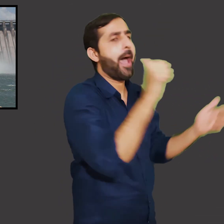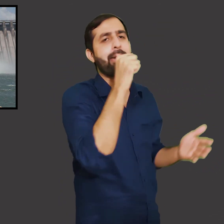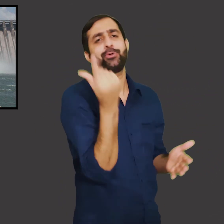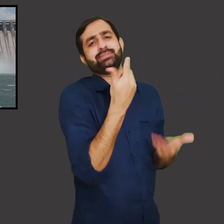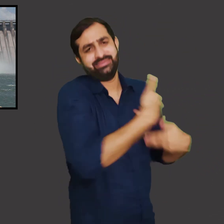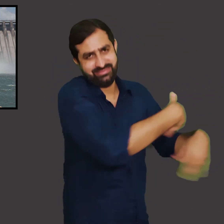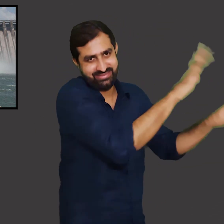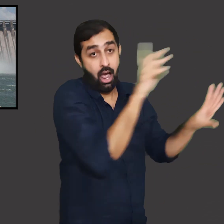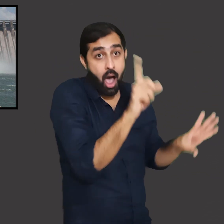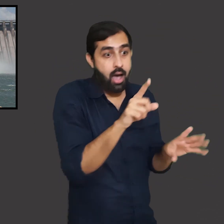for their regular activities.